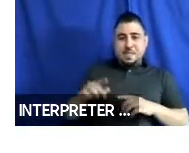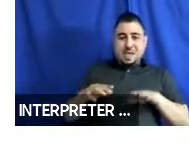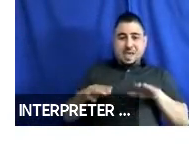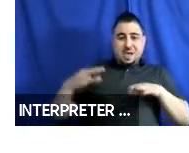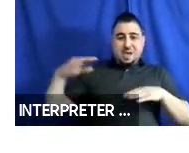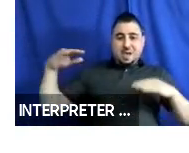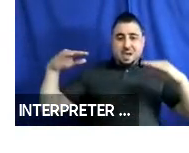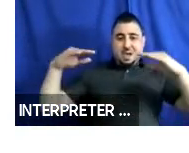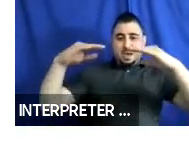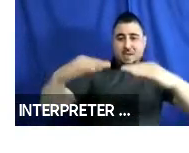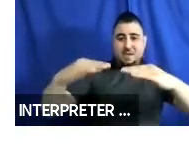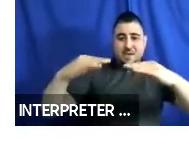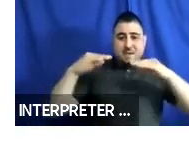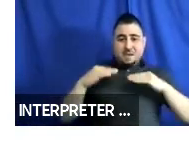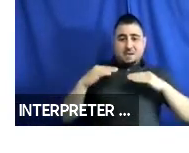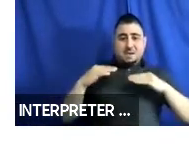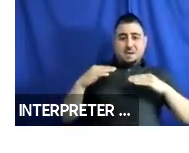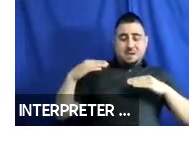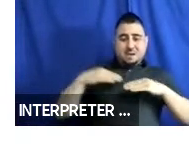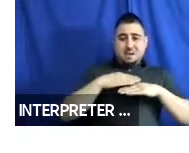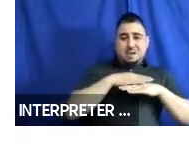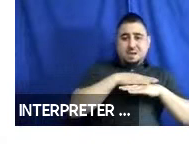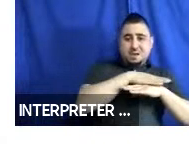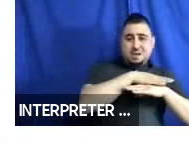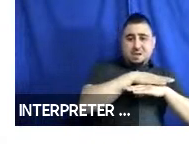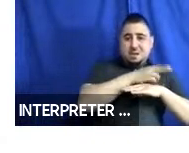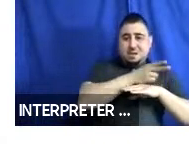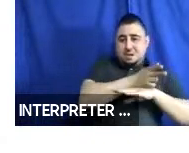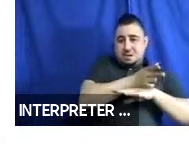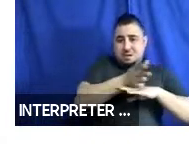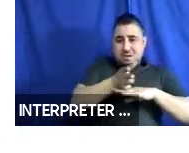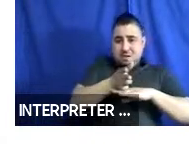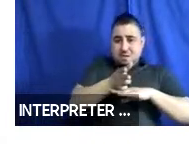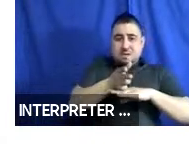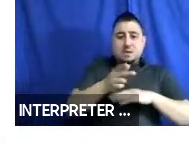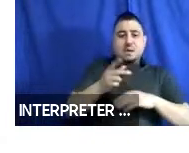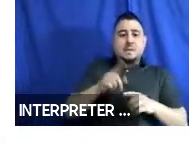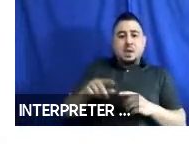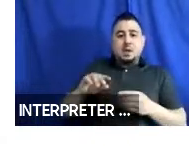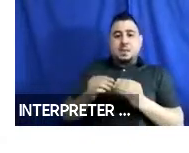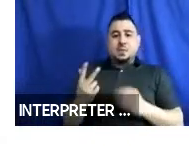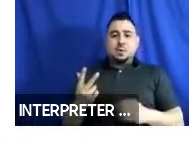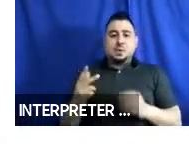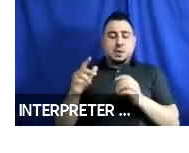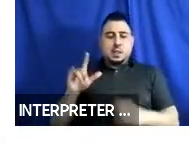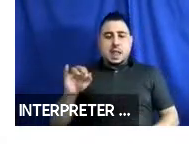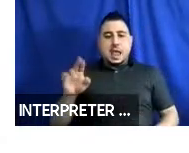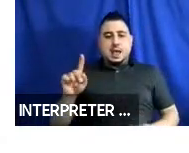front door for alighting. And then, bus layout three, which is included on your right, included